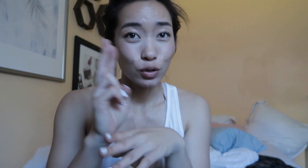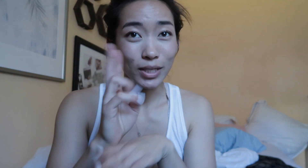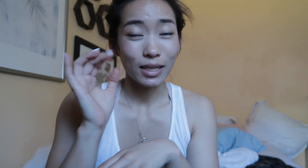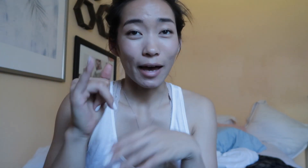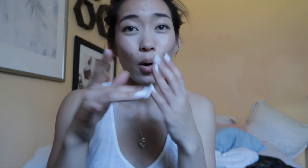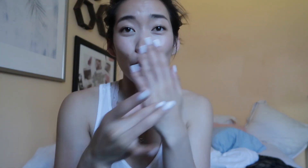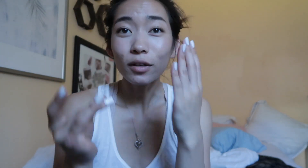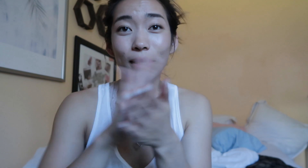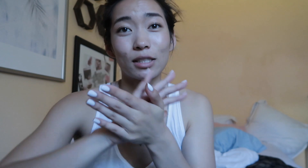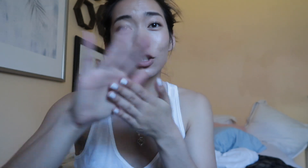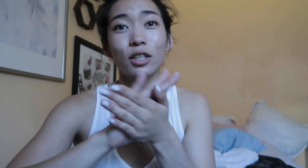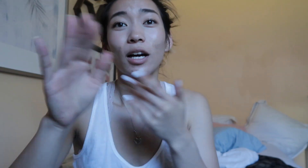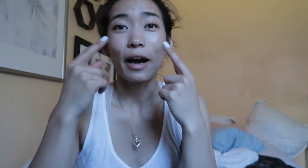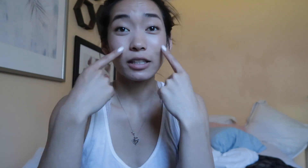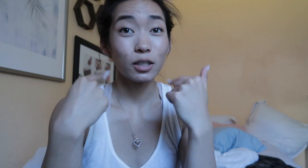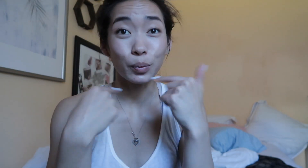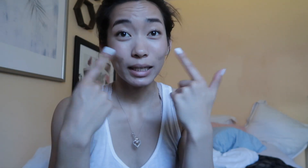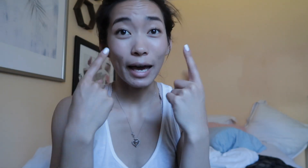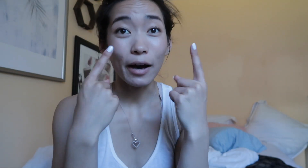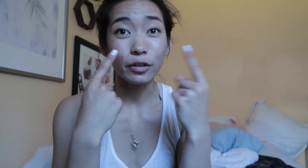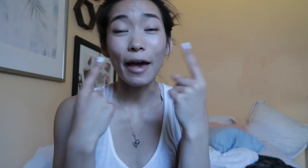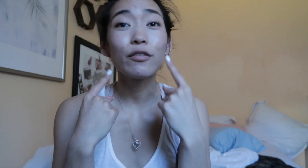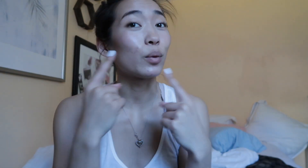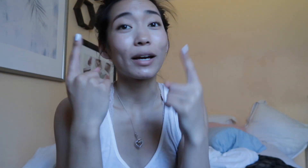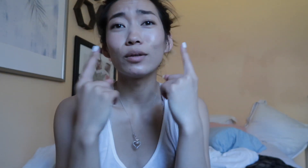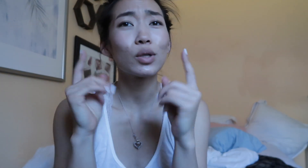using that oil cleanser I started breaking out everywhere it was